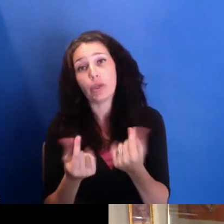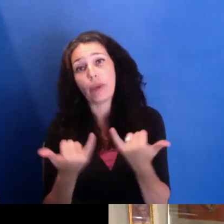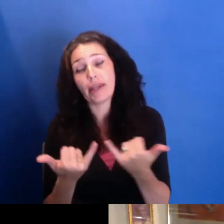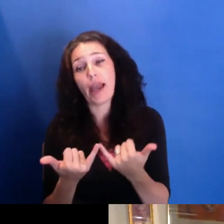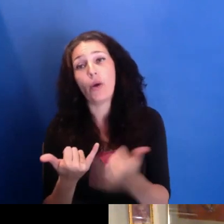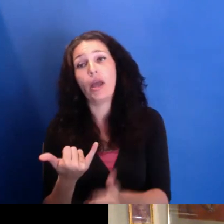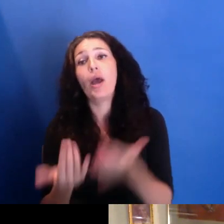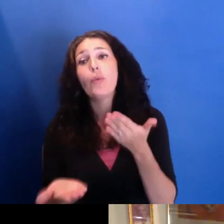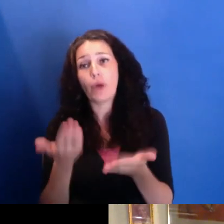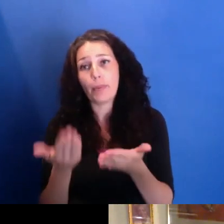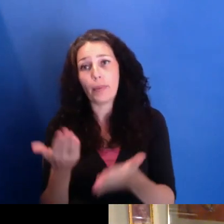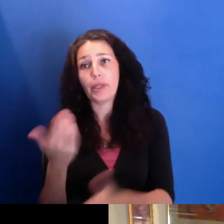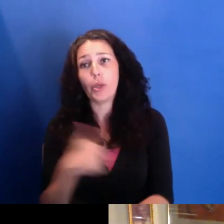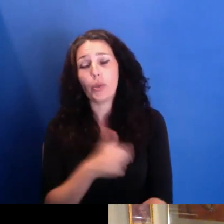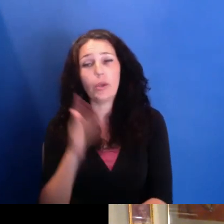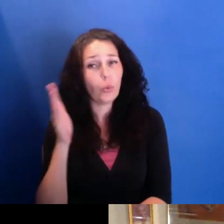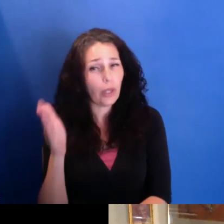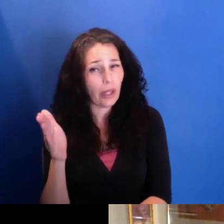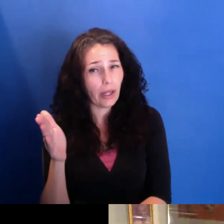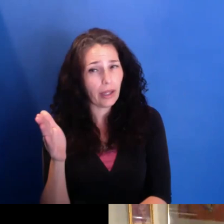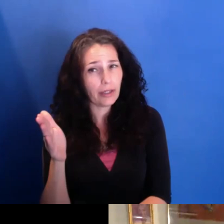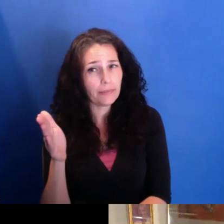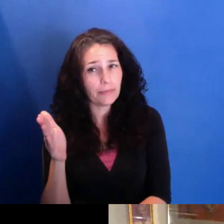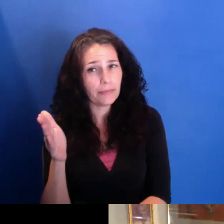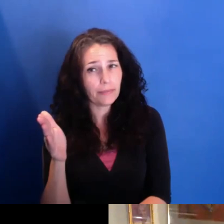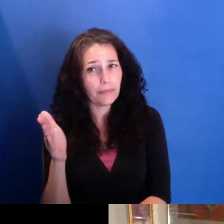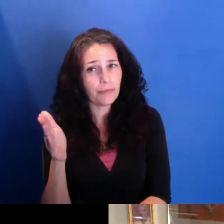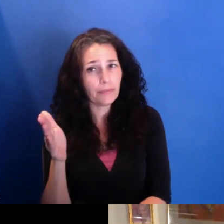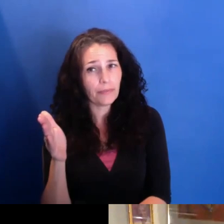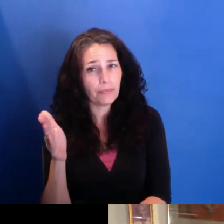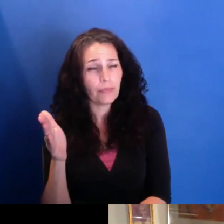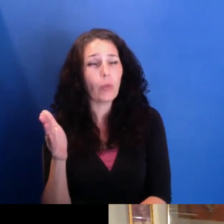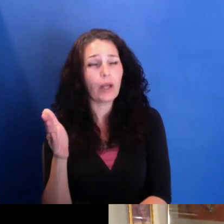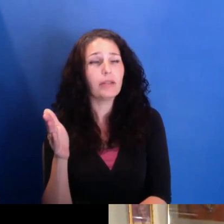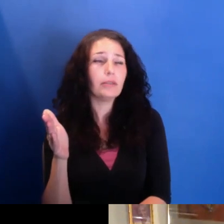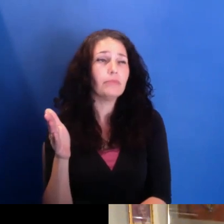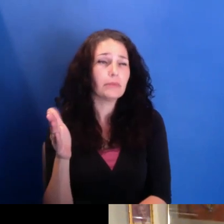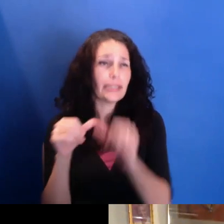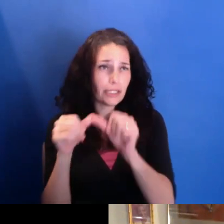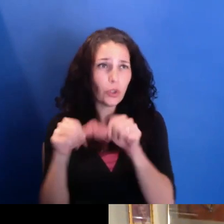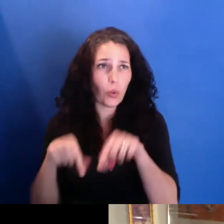So, I mean, as we are, I guess, cultivating our audience, you know, we are--